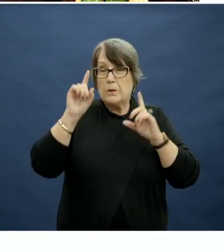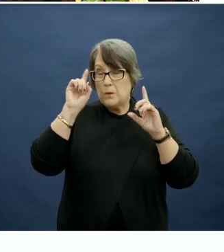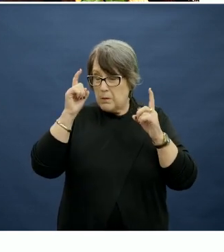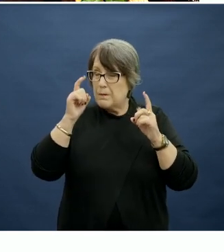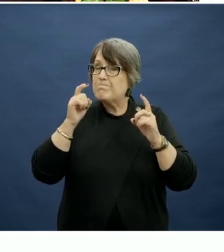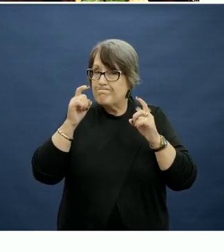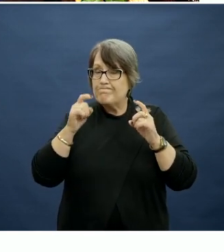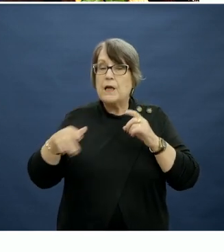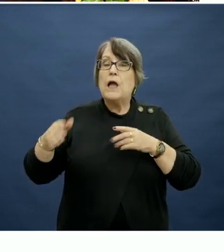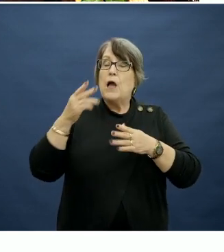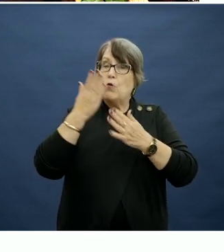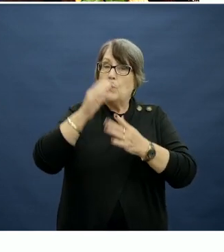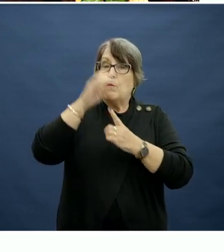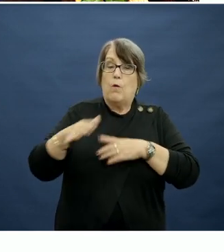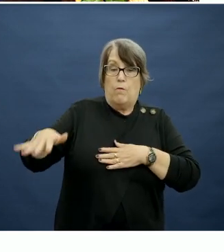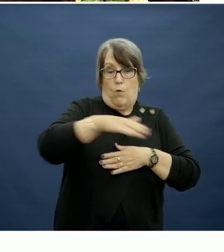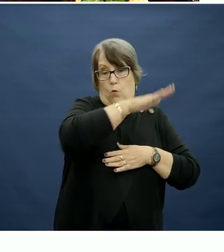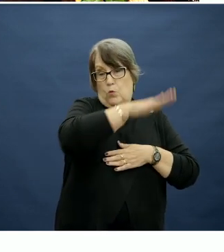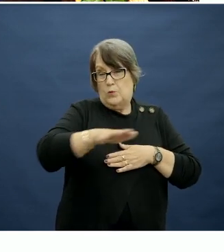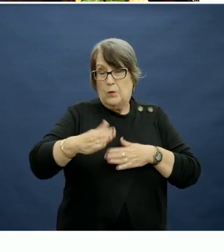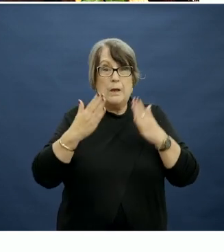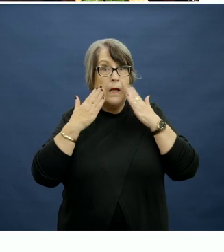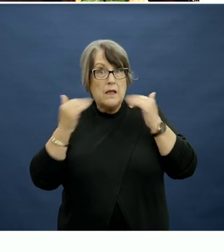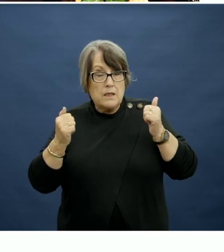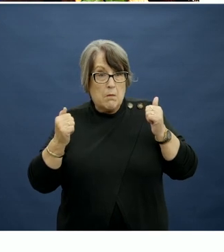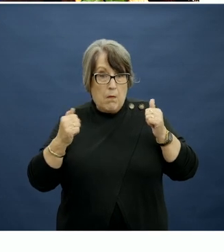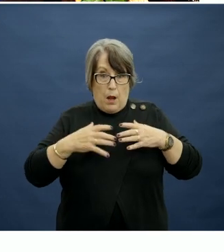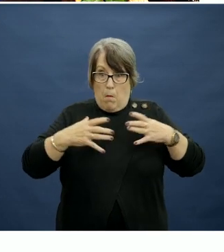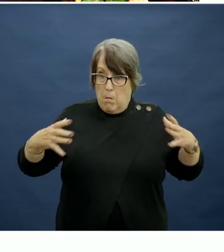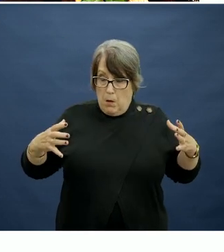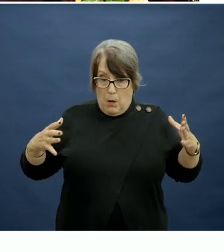Australian children, regardless of size or shape.